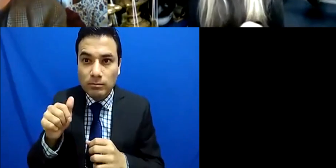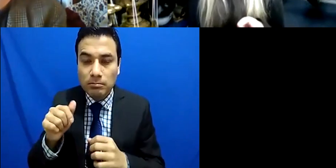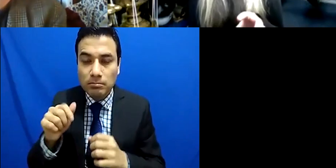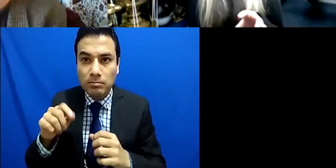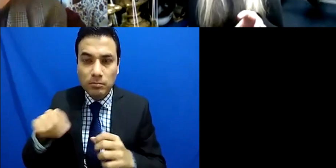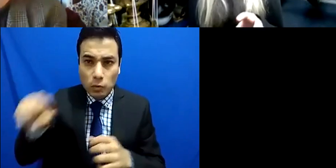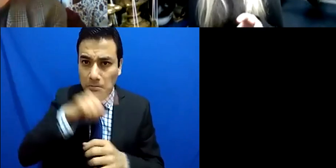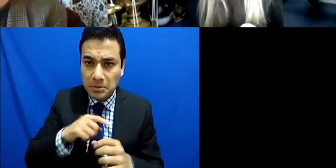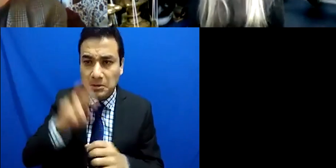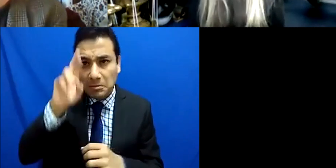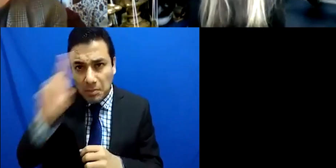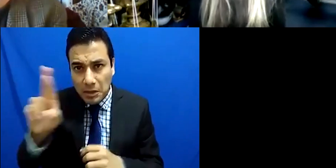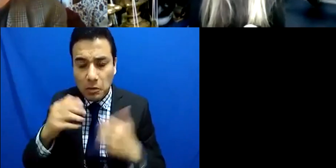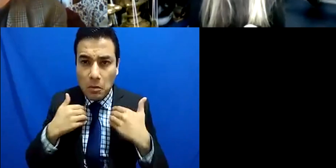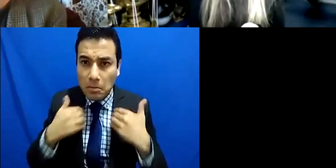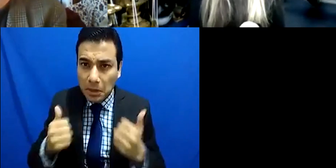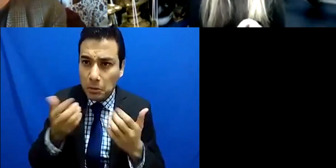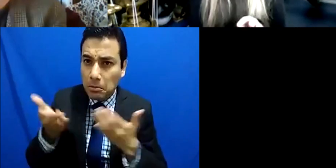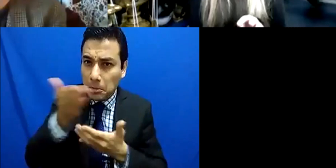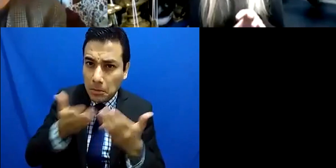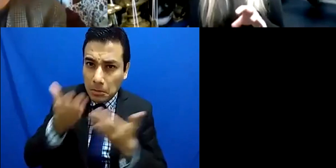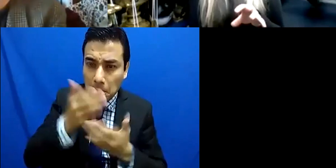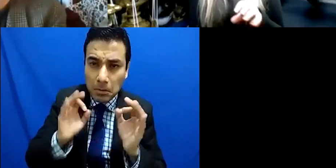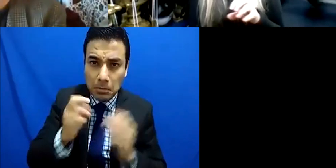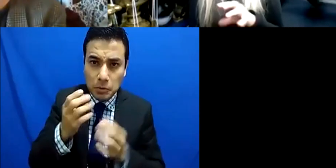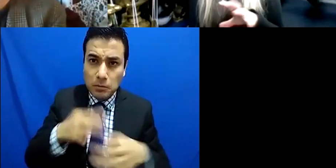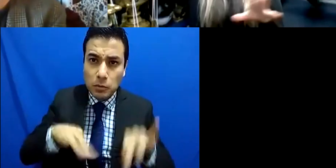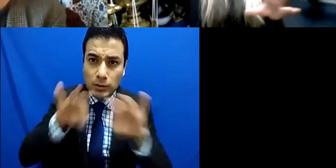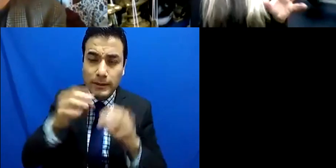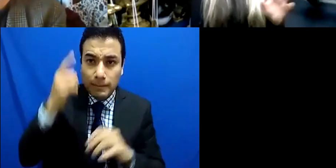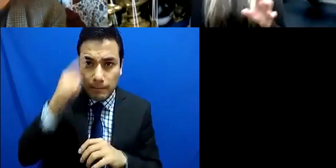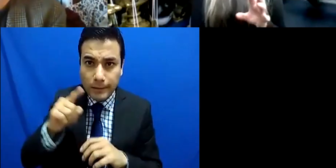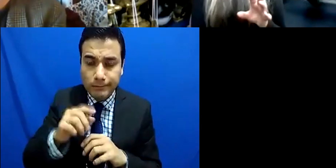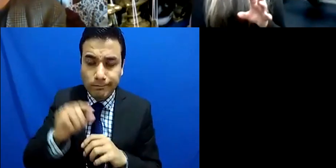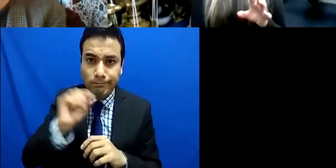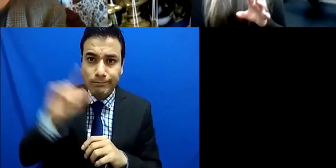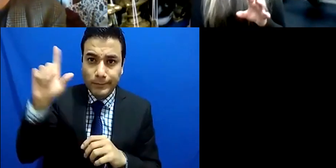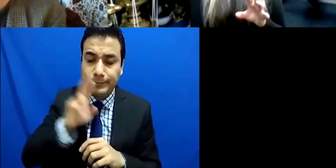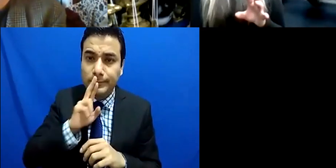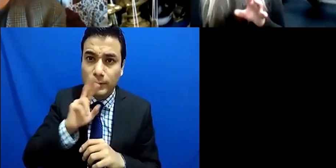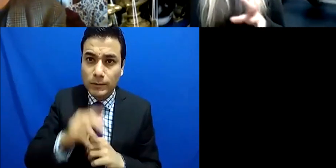in the profession as a whole and so they've created circumstances and a lot of